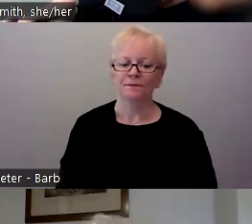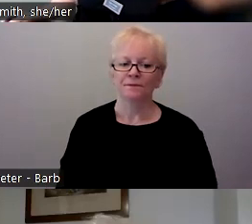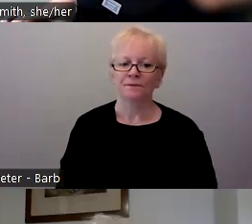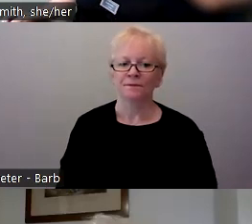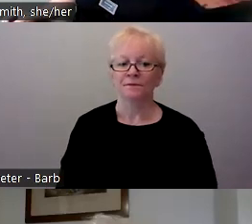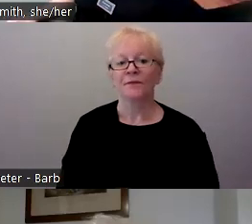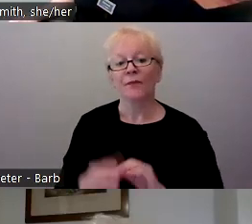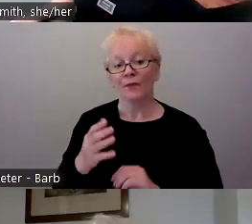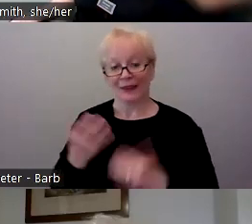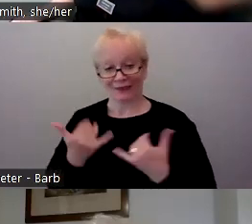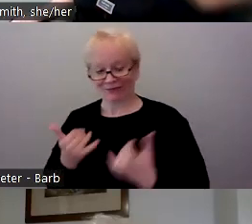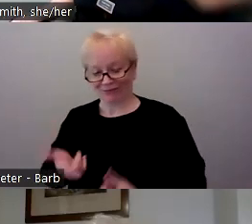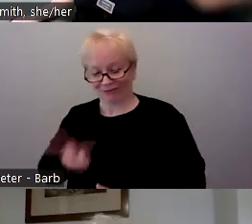And this is Kelly.